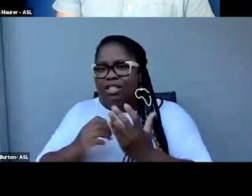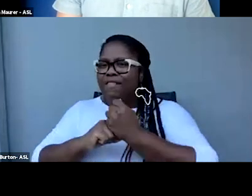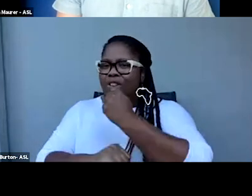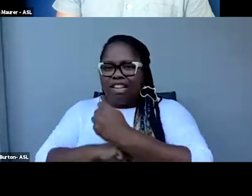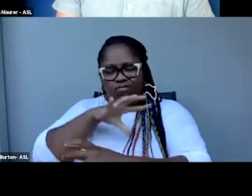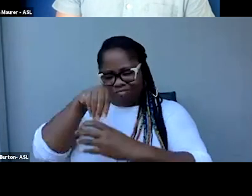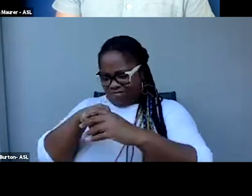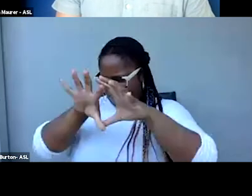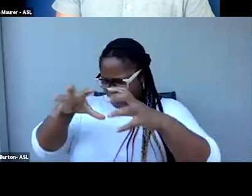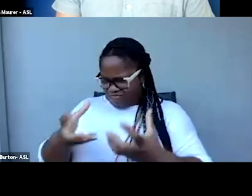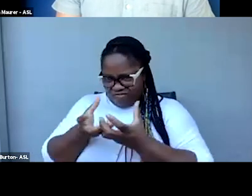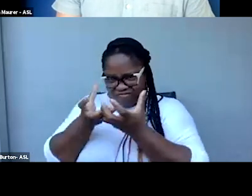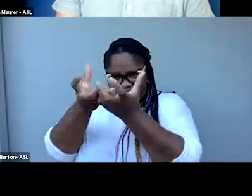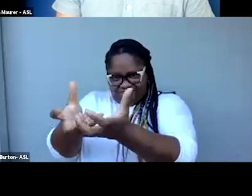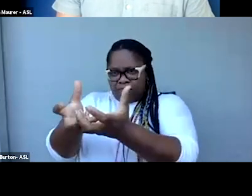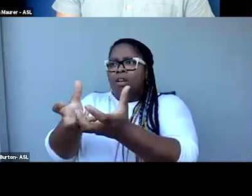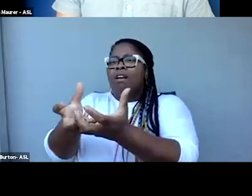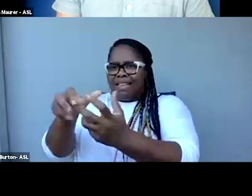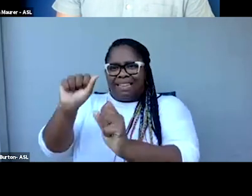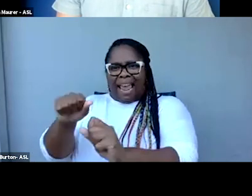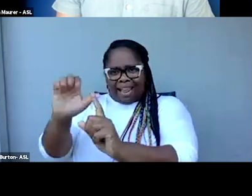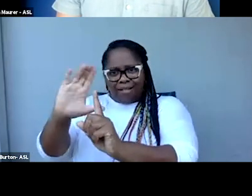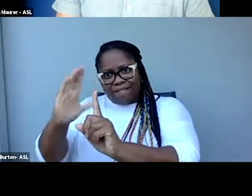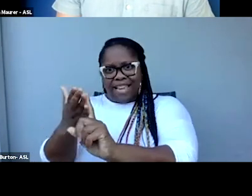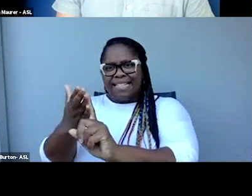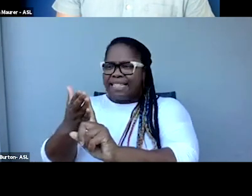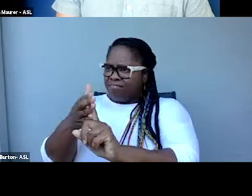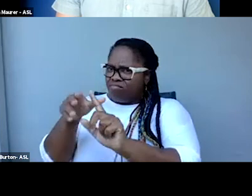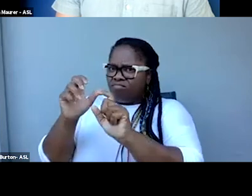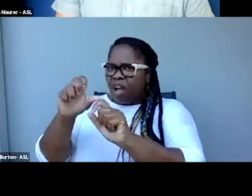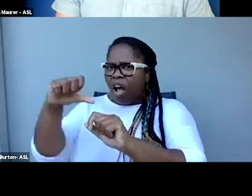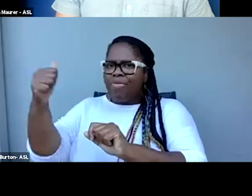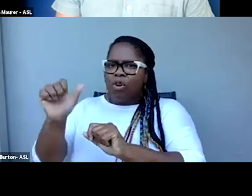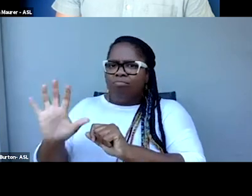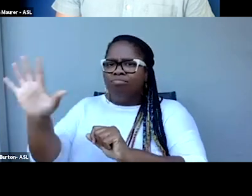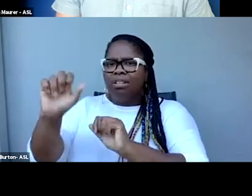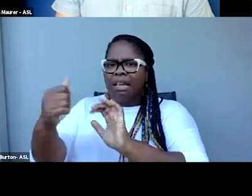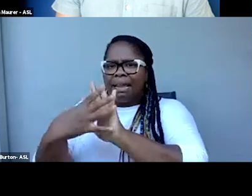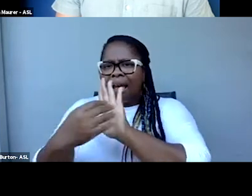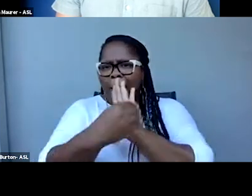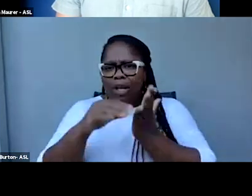and hopefully convince them that that's a replicable model to help us get there.